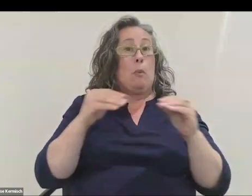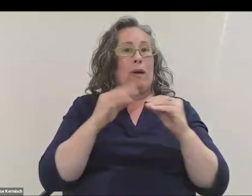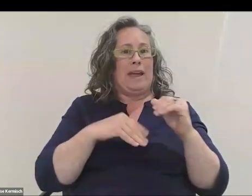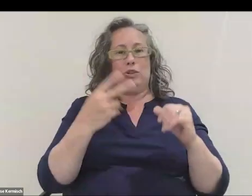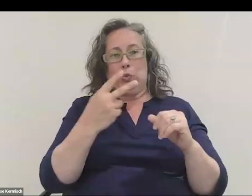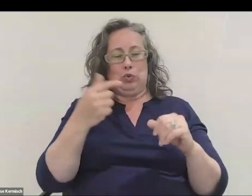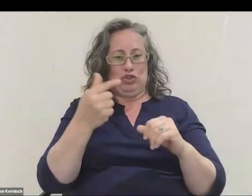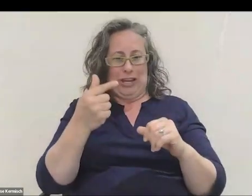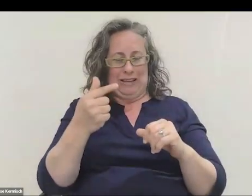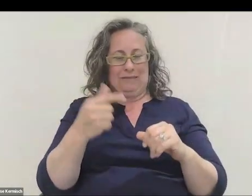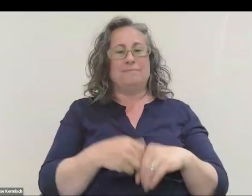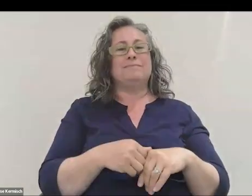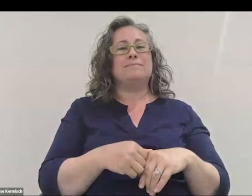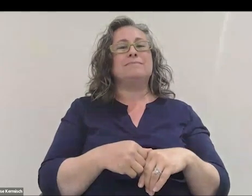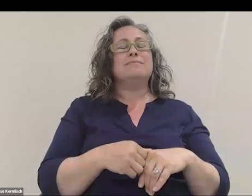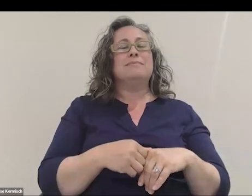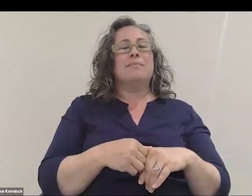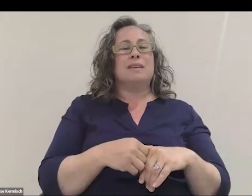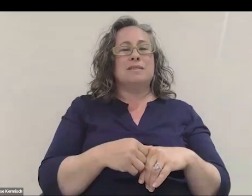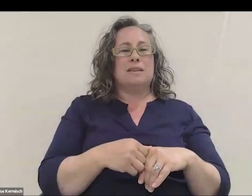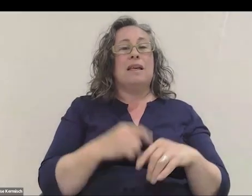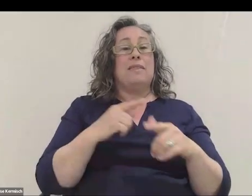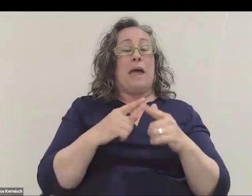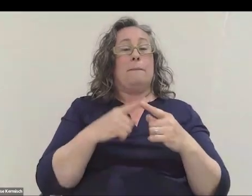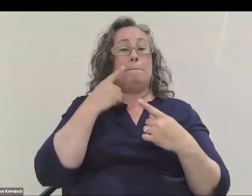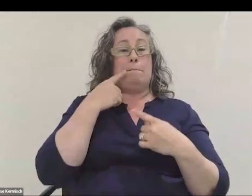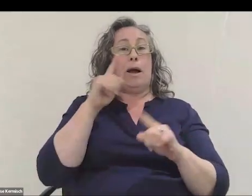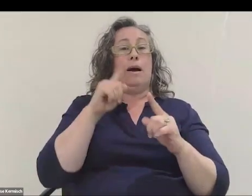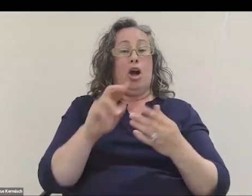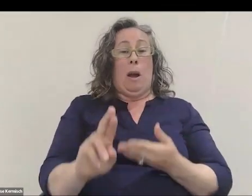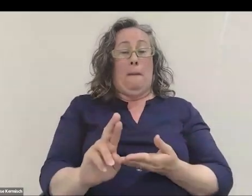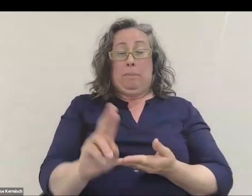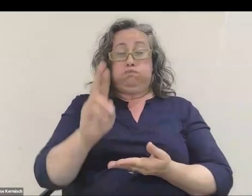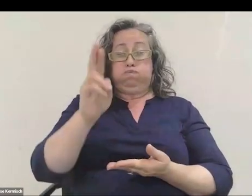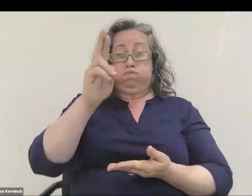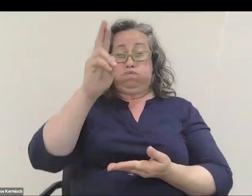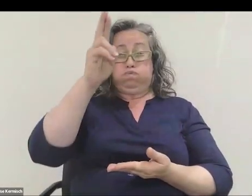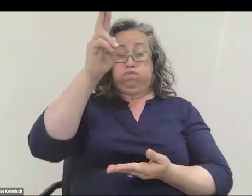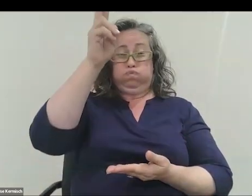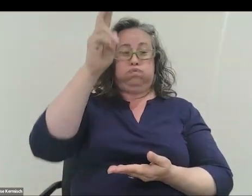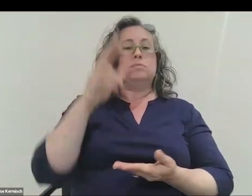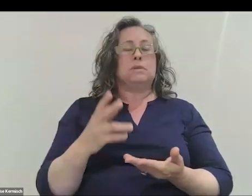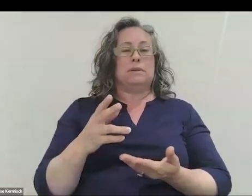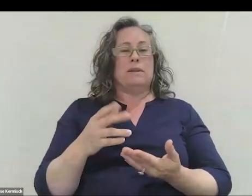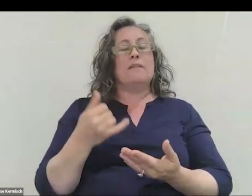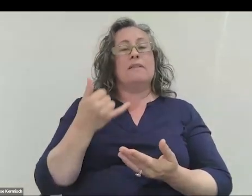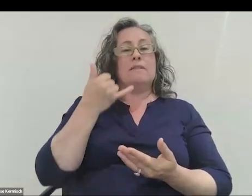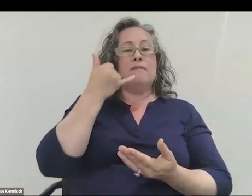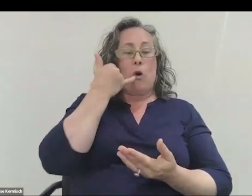We get a 2G clipped-off signal, and then, suddenly, the rocket takes off. Then the phone, for a brief period, is in freefall.